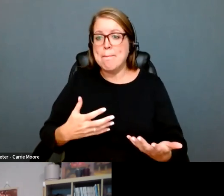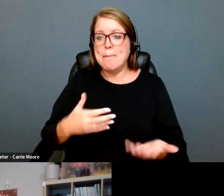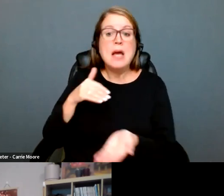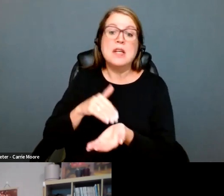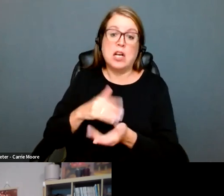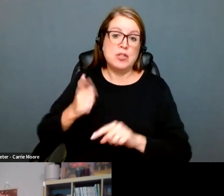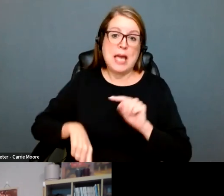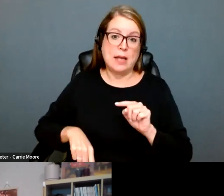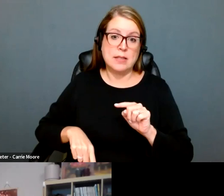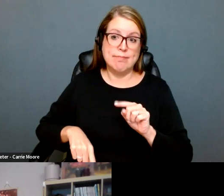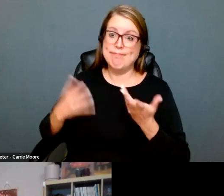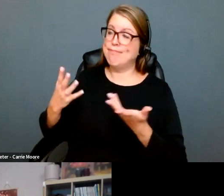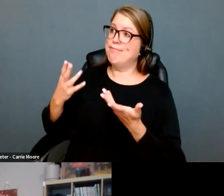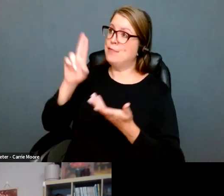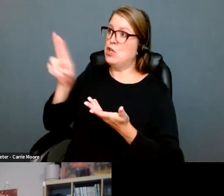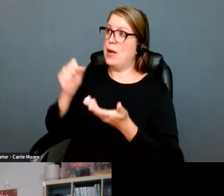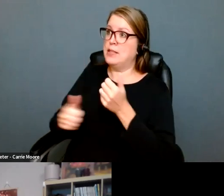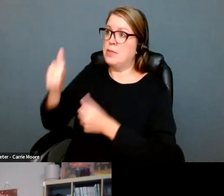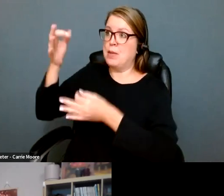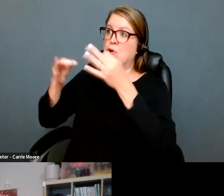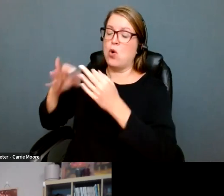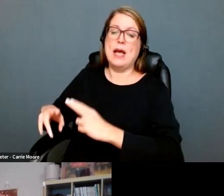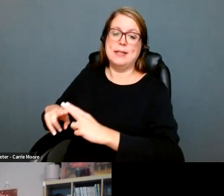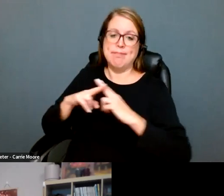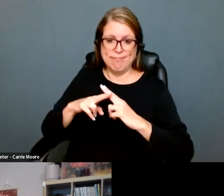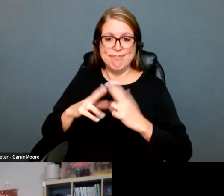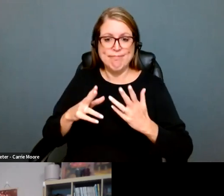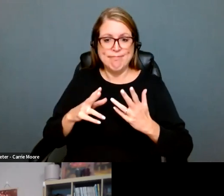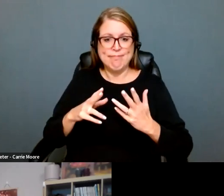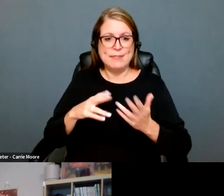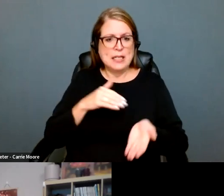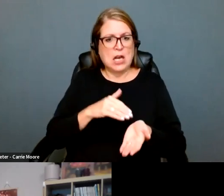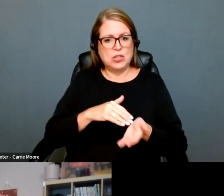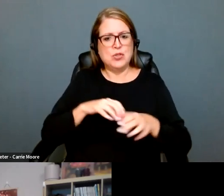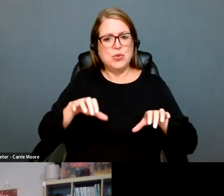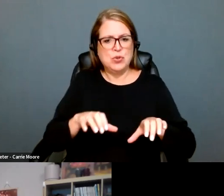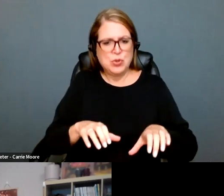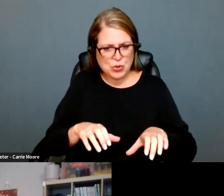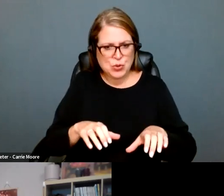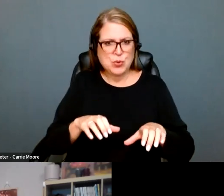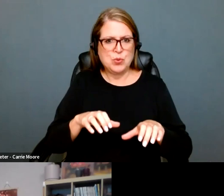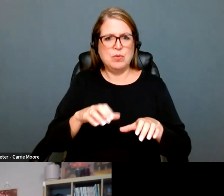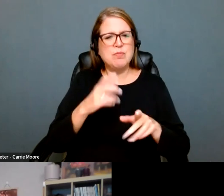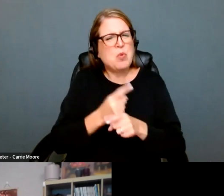person's body. We are -- people are leaving. People who have talent and options and money